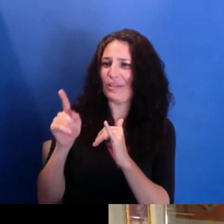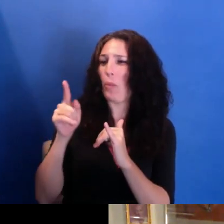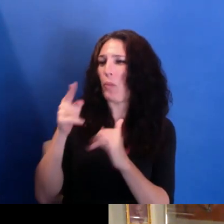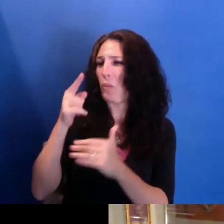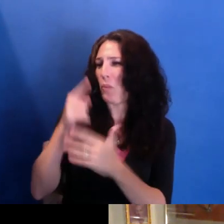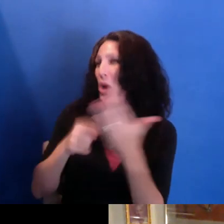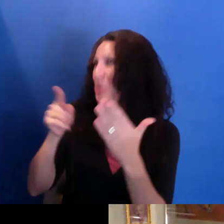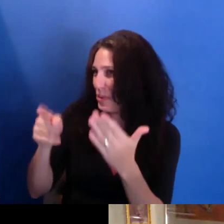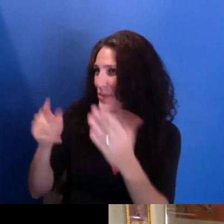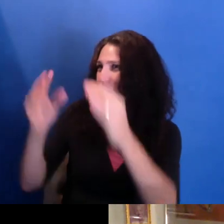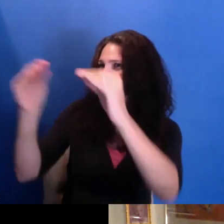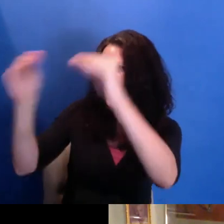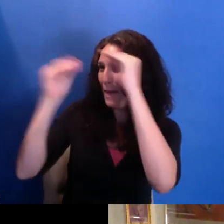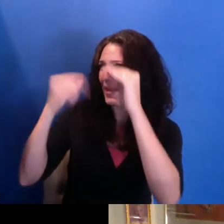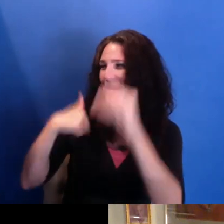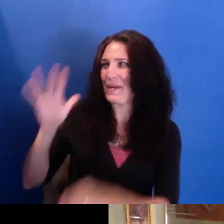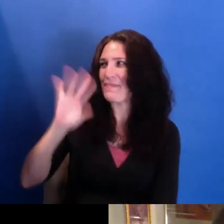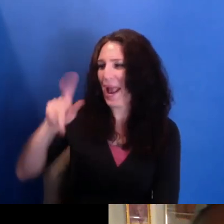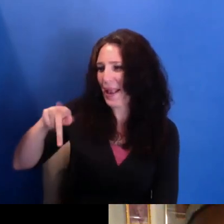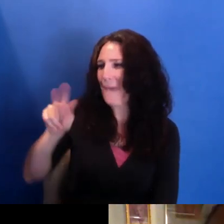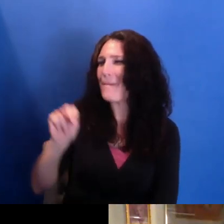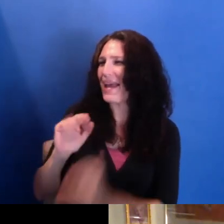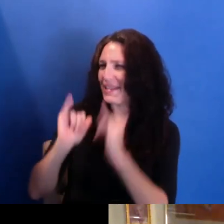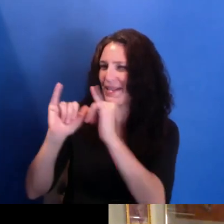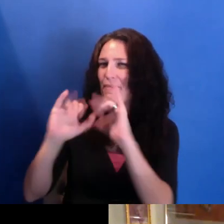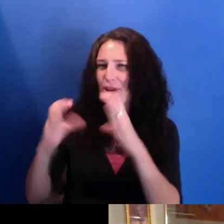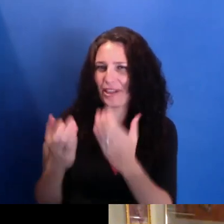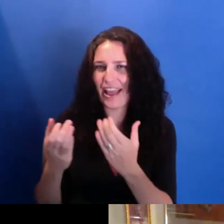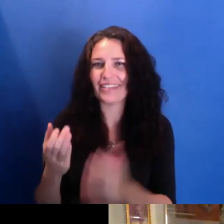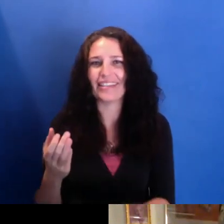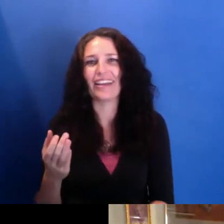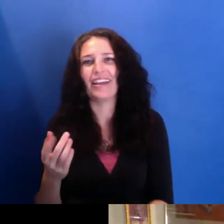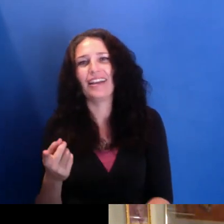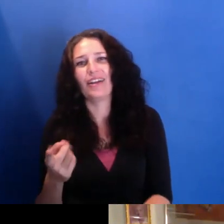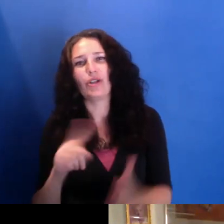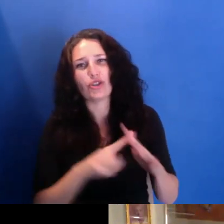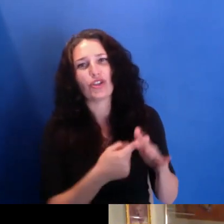actually started with Zora Neale Hurston's film and went into your film and some filmmakers today that